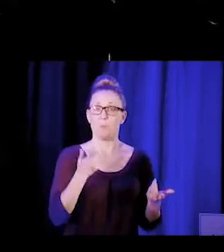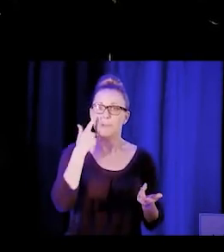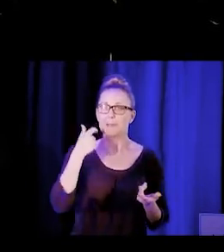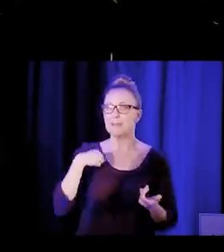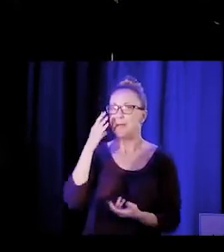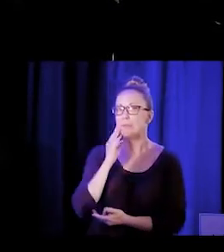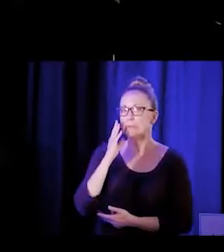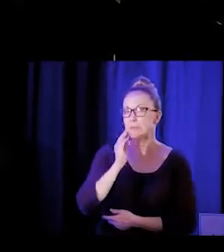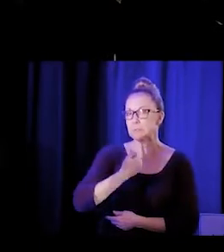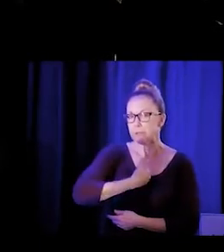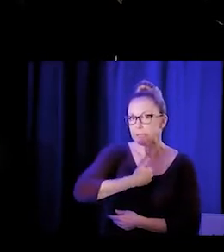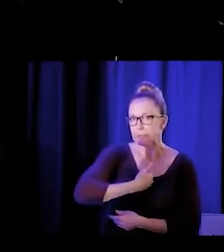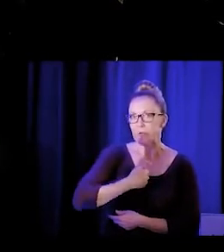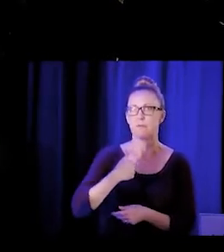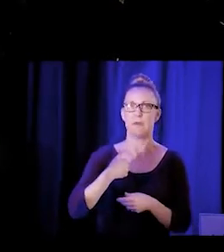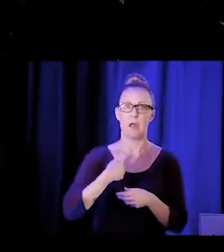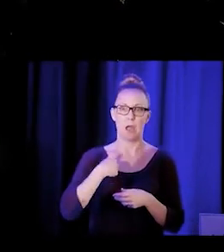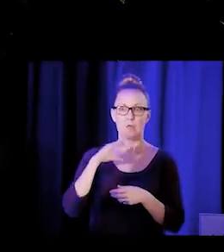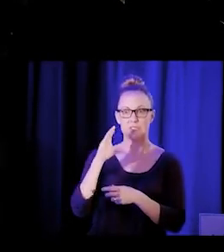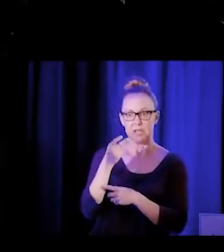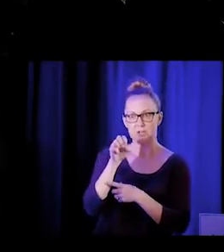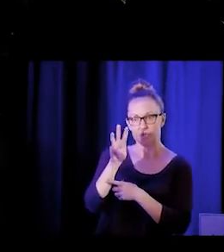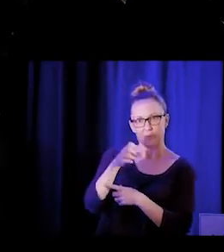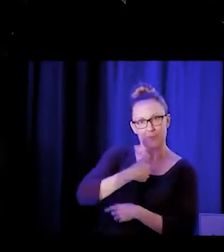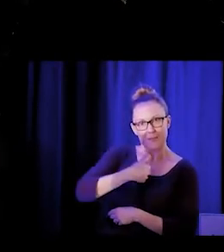and I've been a community health worker, I know what we do.